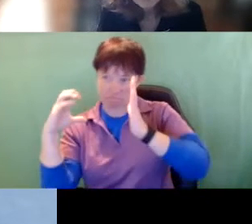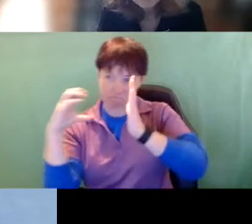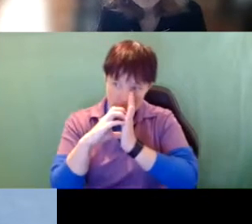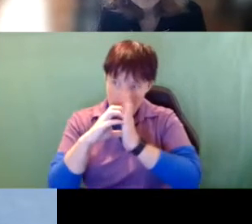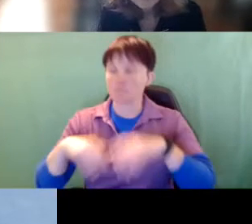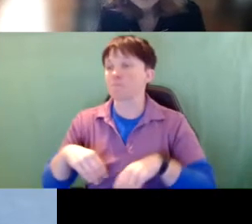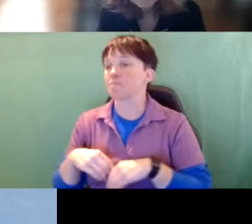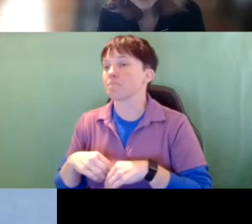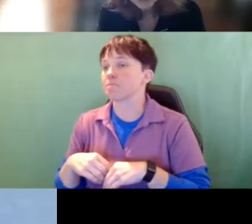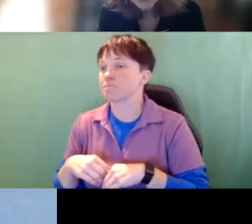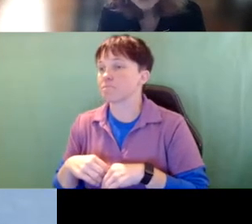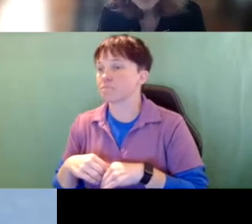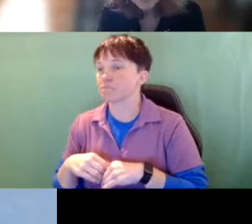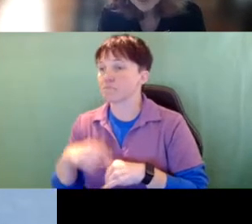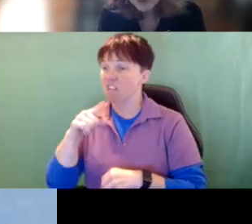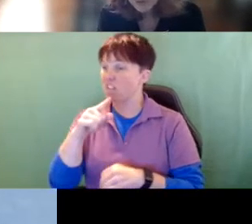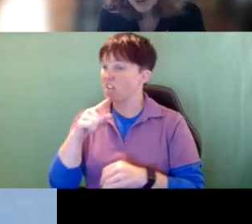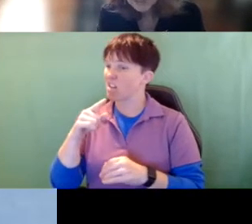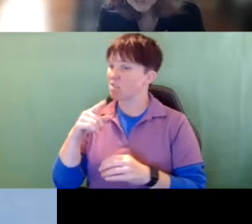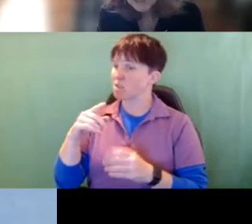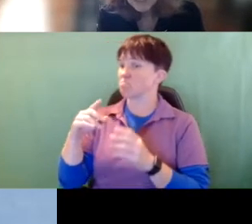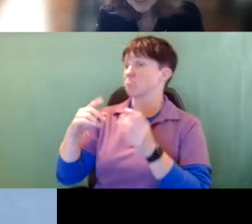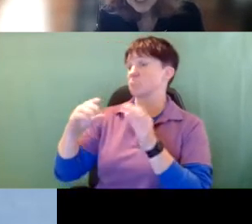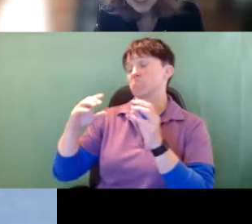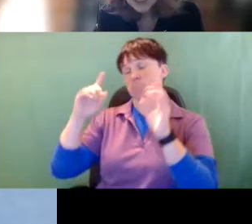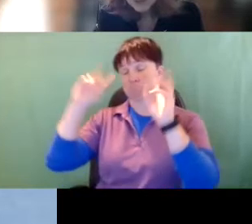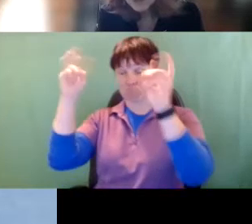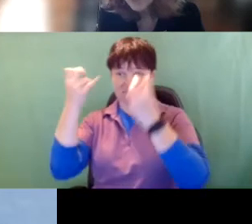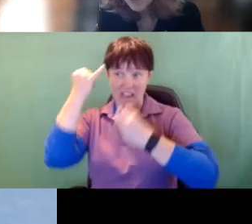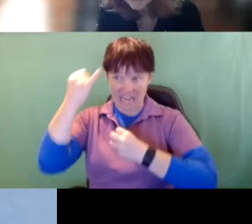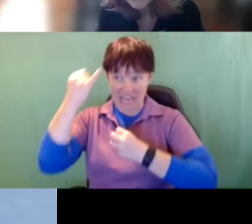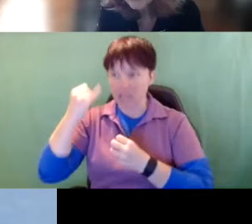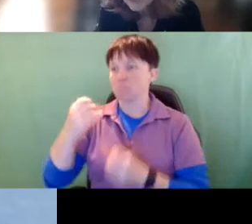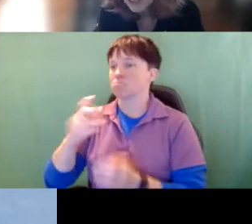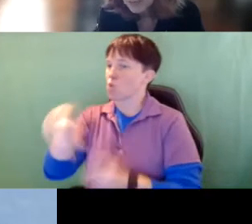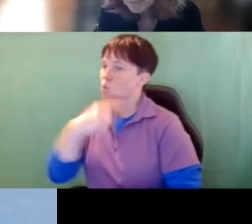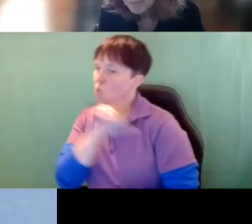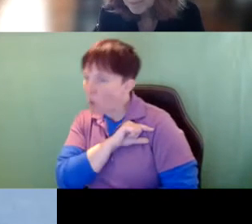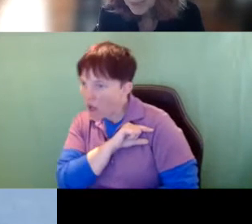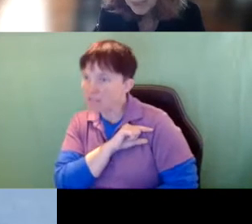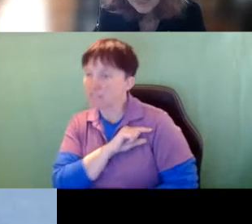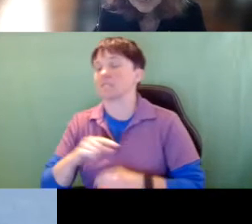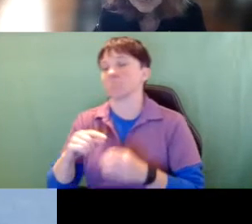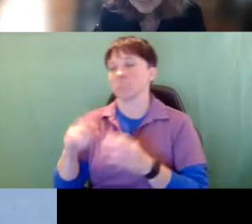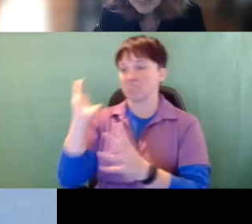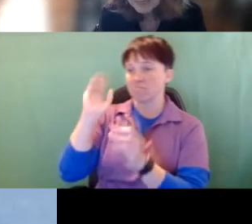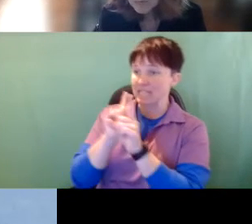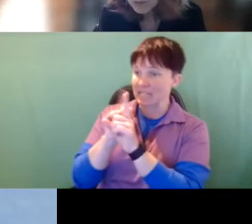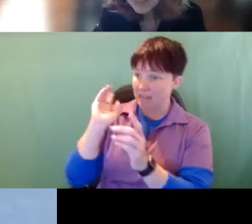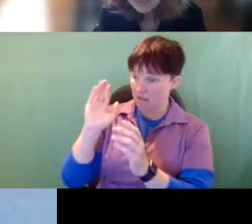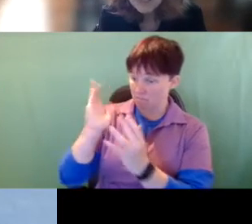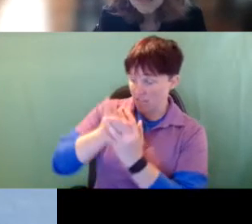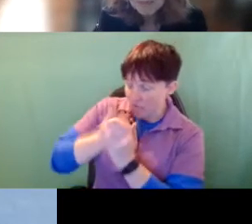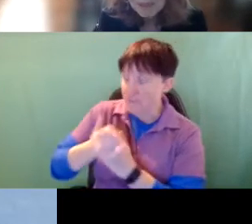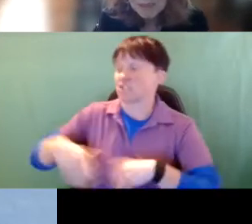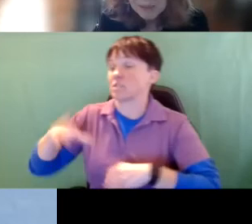Their mission is to promote quality intervention to promote recognition at the state level